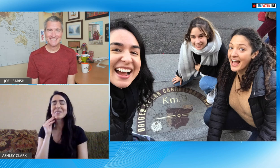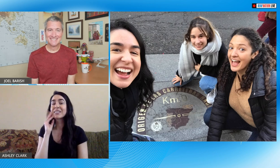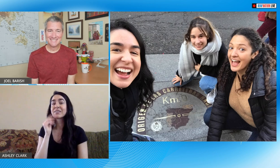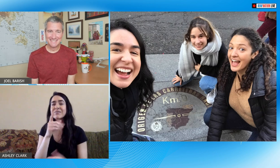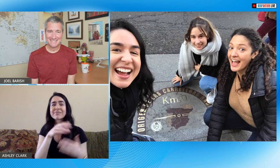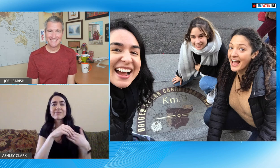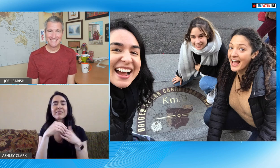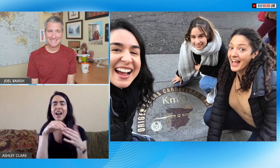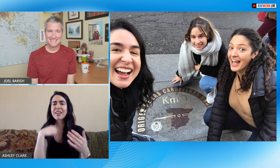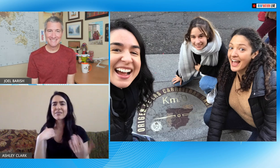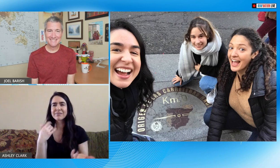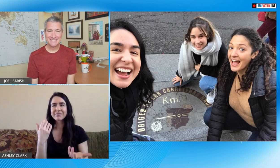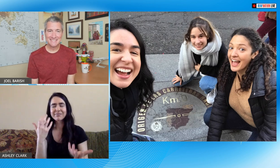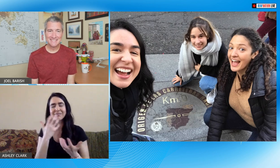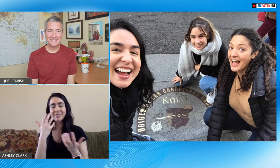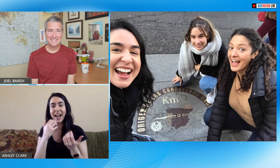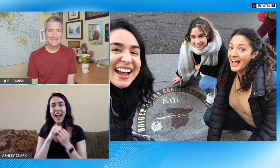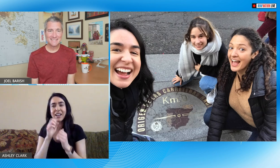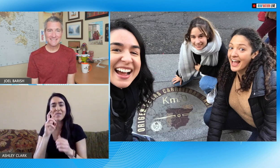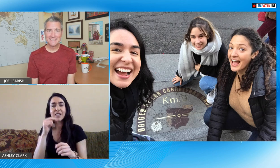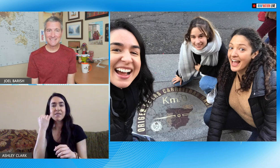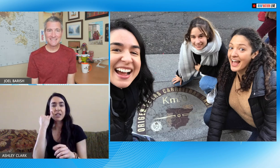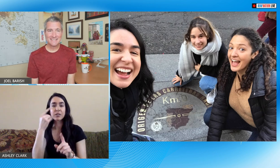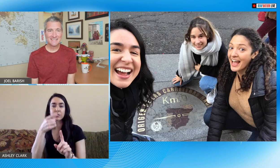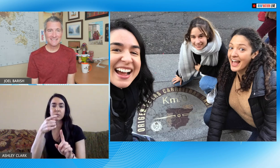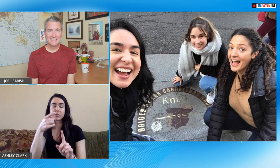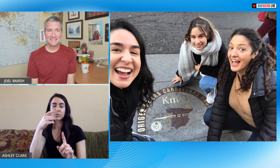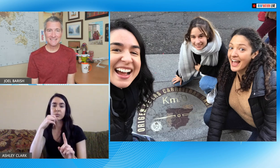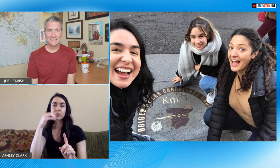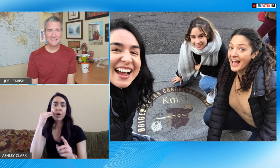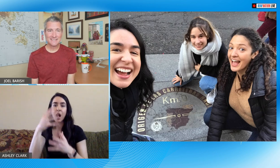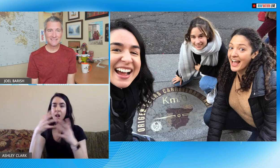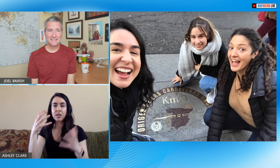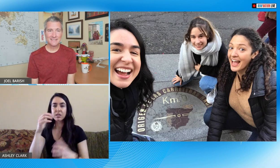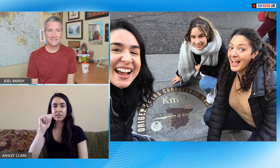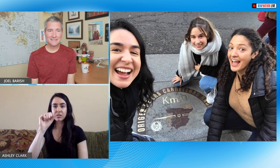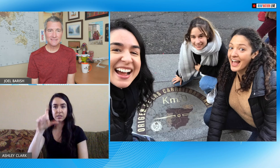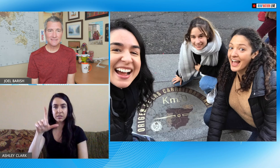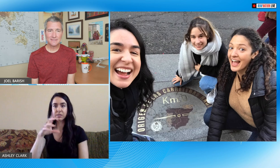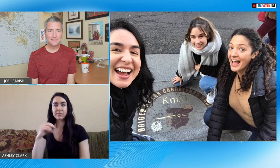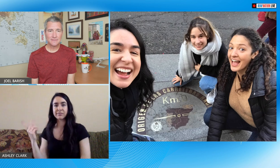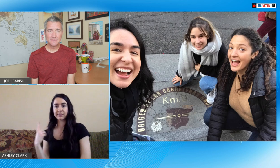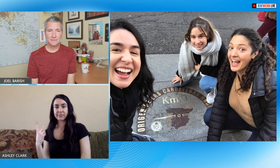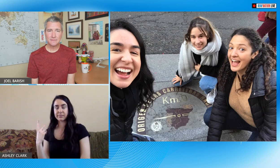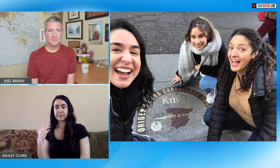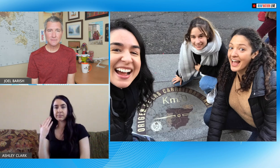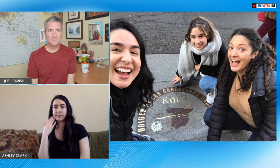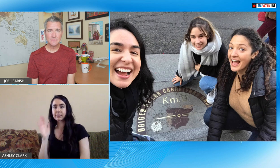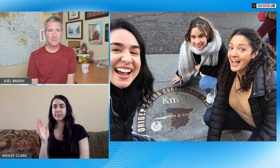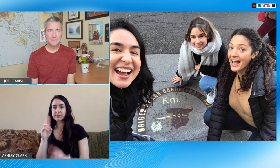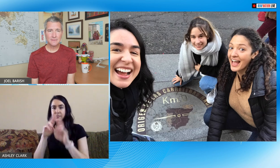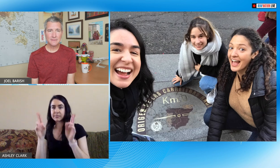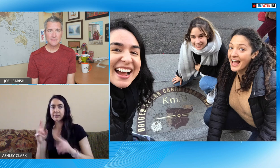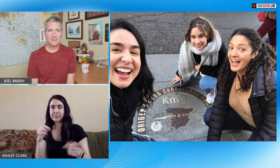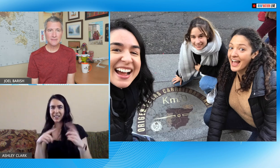okay oh it was a fantastic experience because you know even though that guy